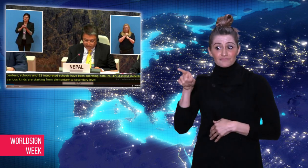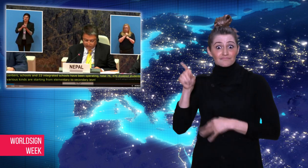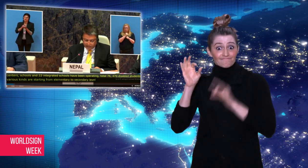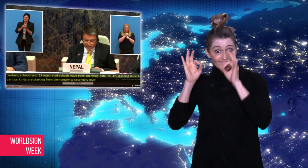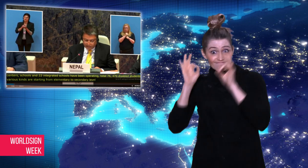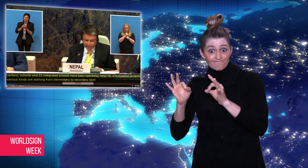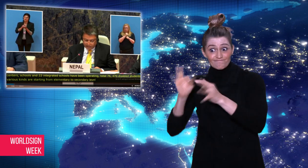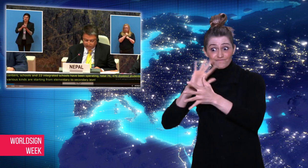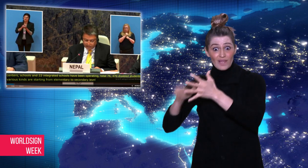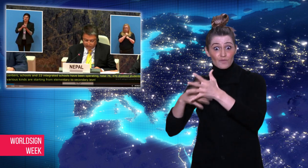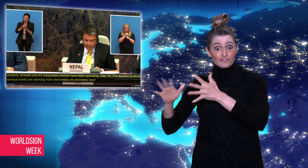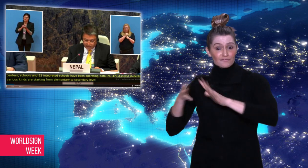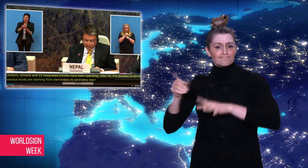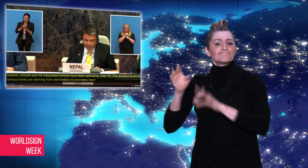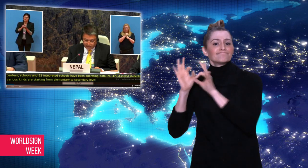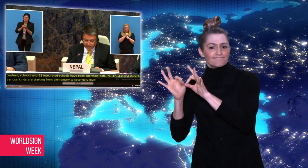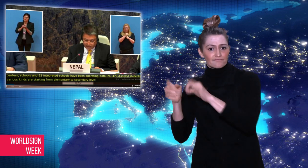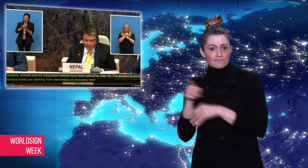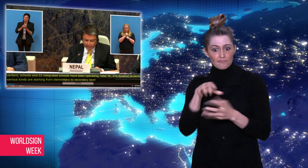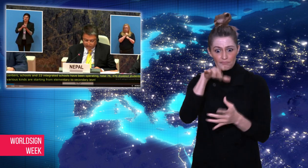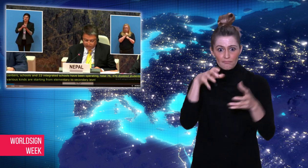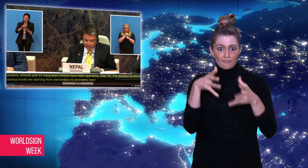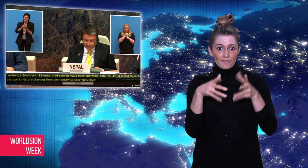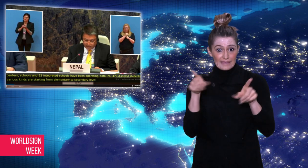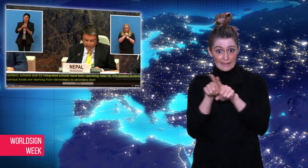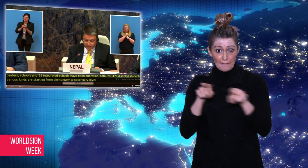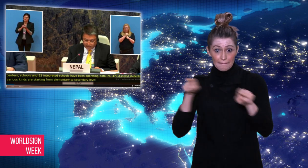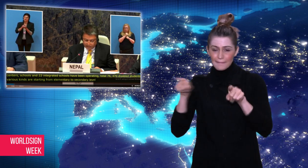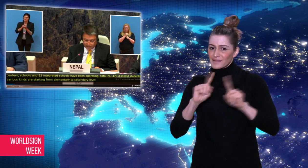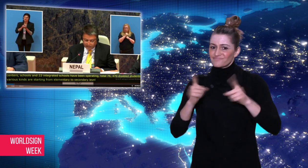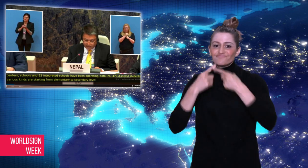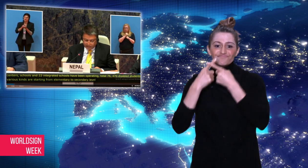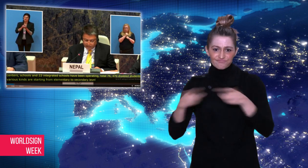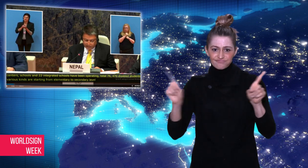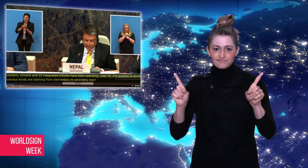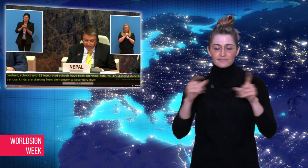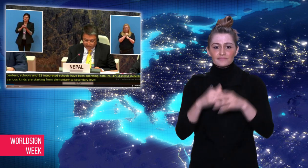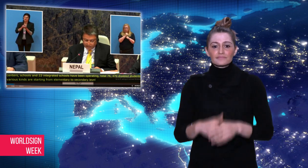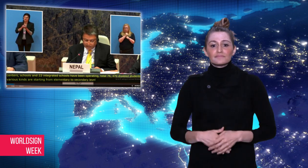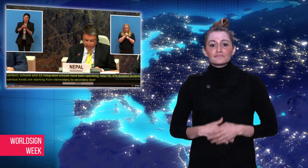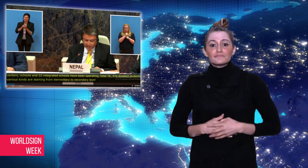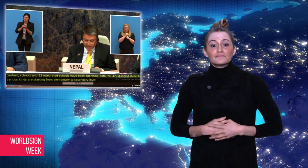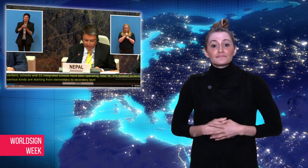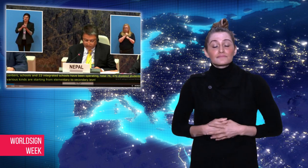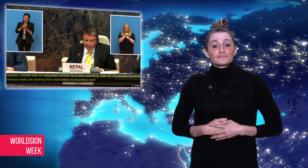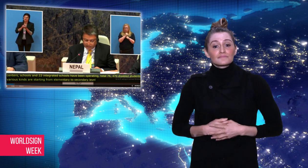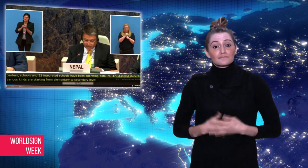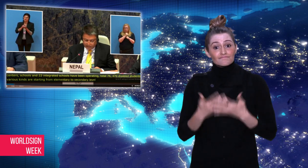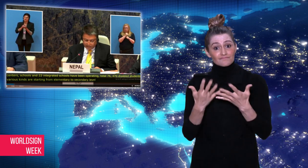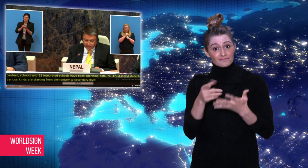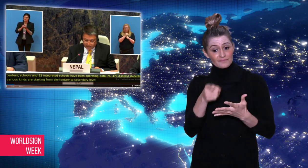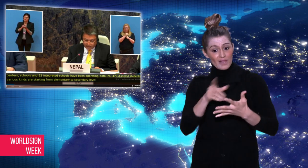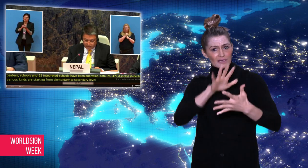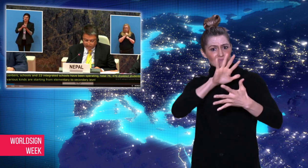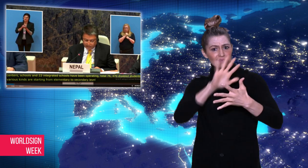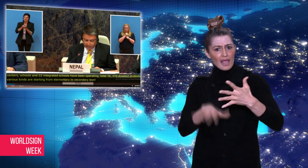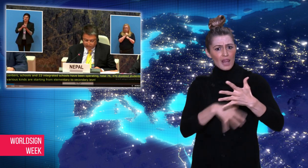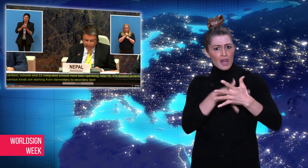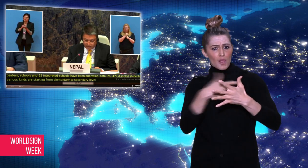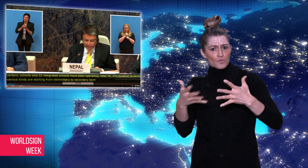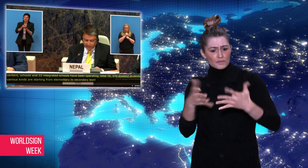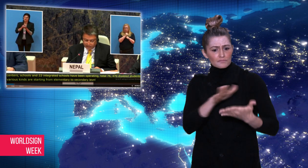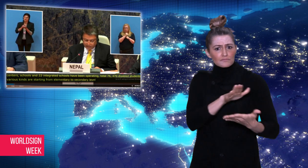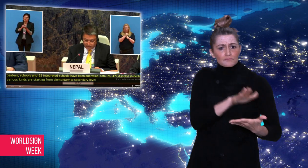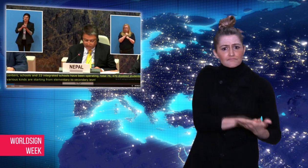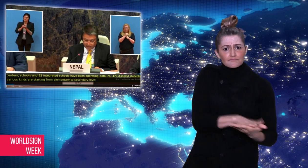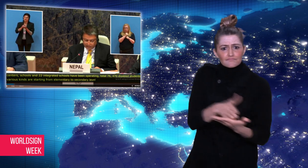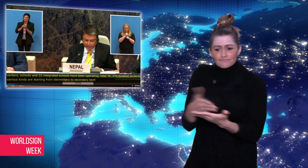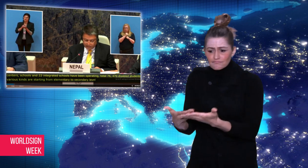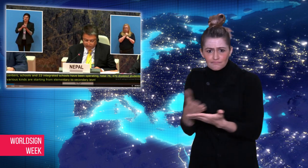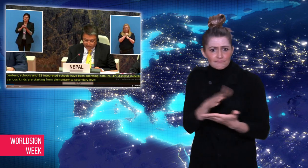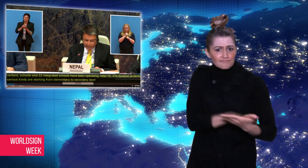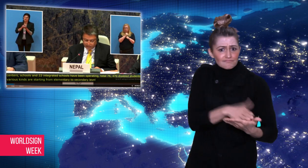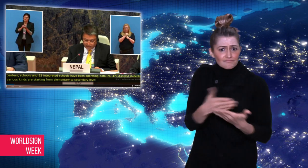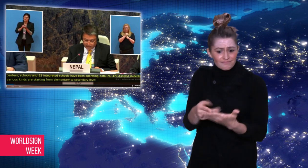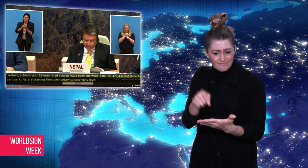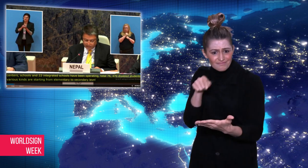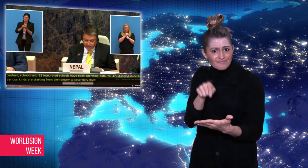language. Technology of sign language translation